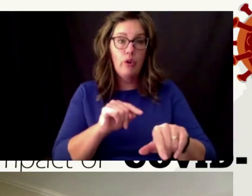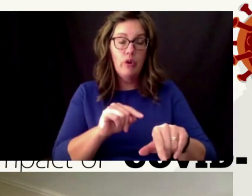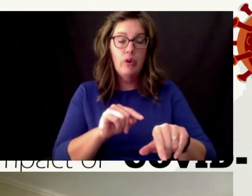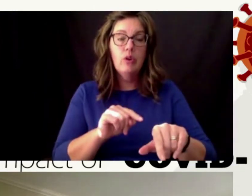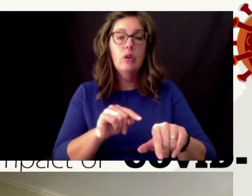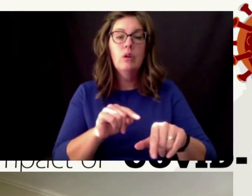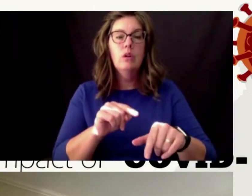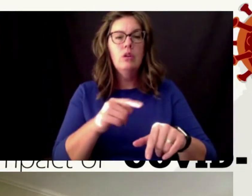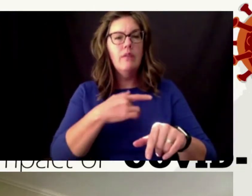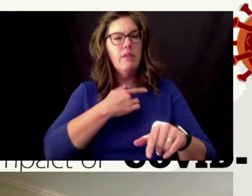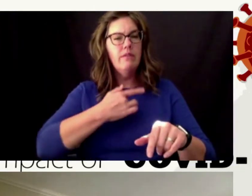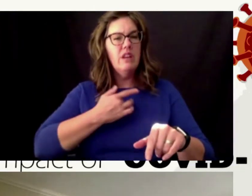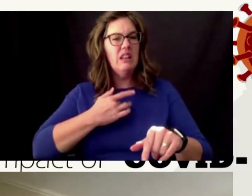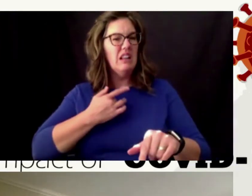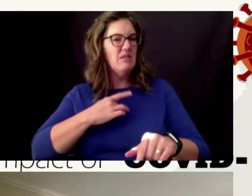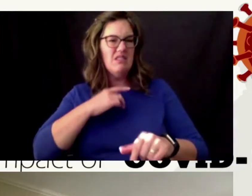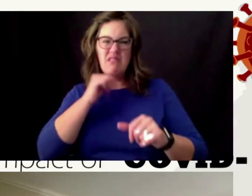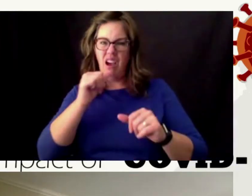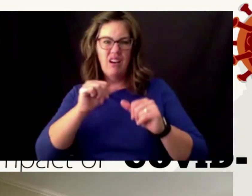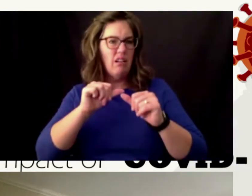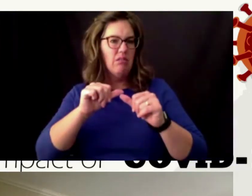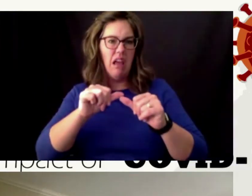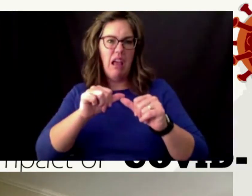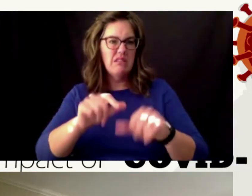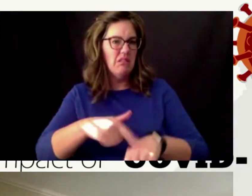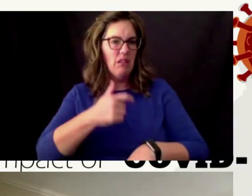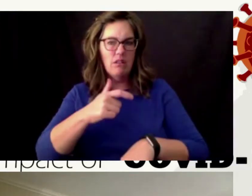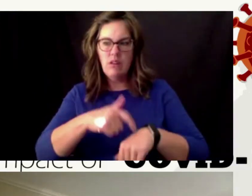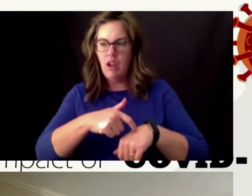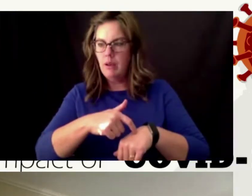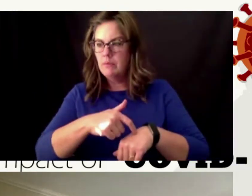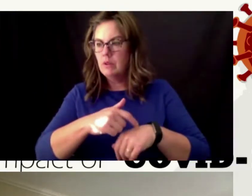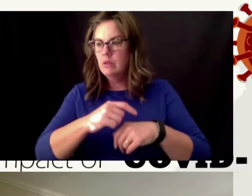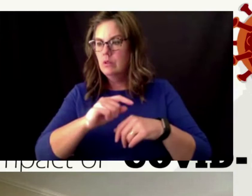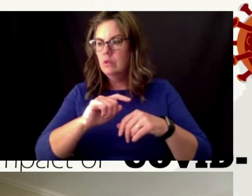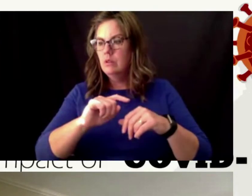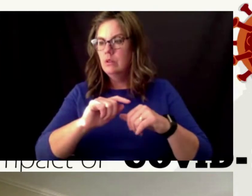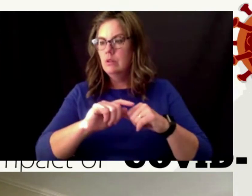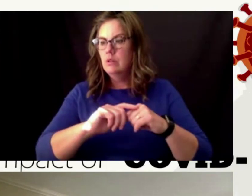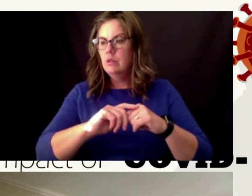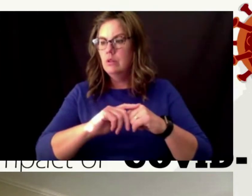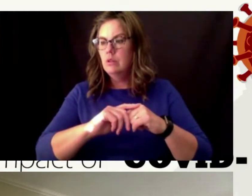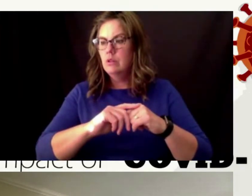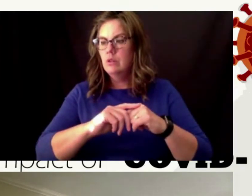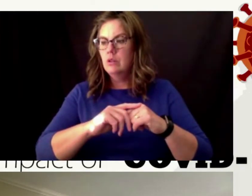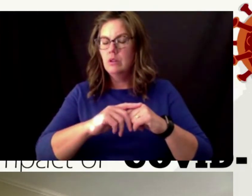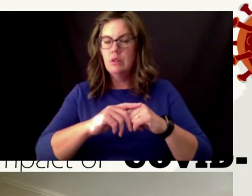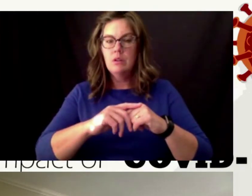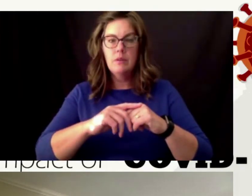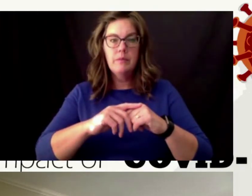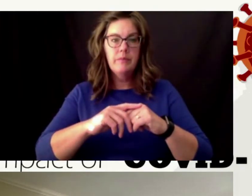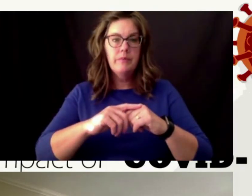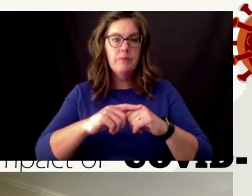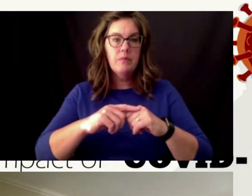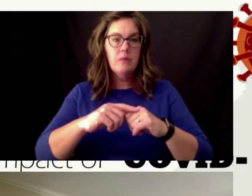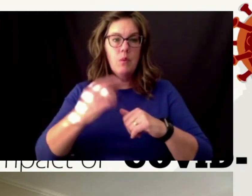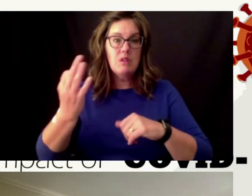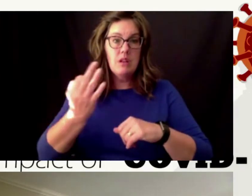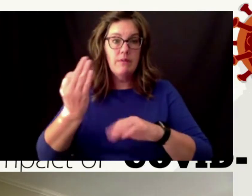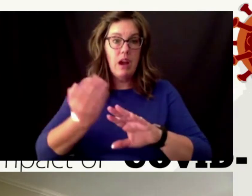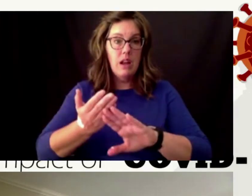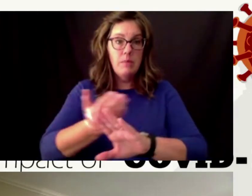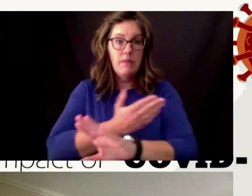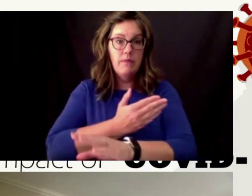long and so for our school district it was the friday before spring break so in many ways it